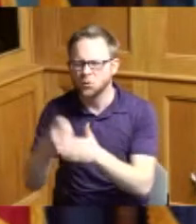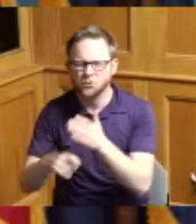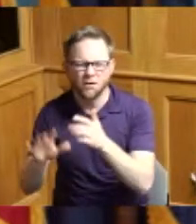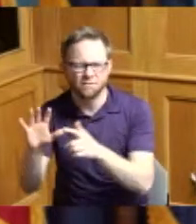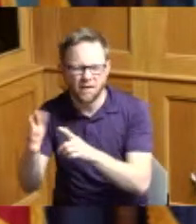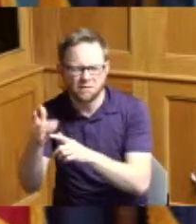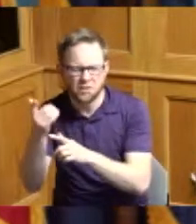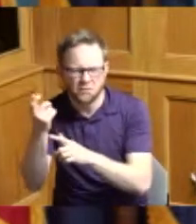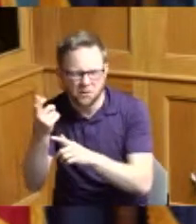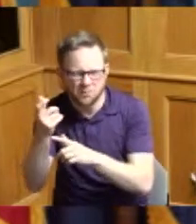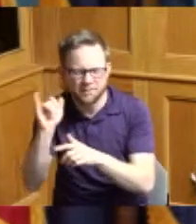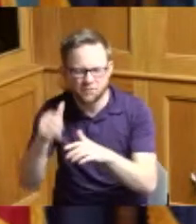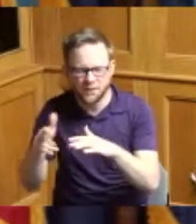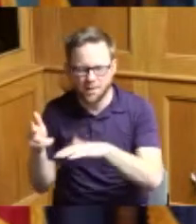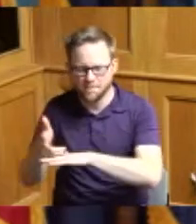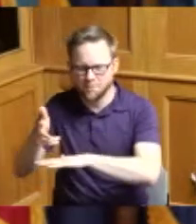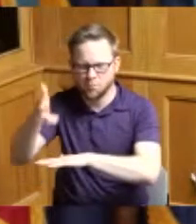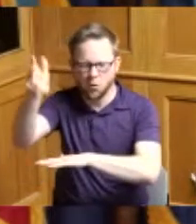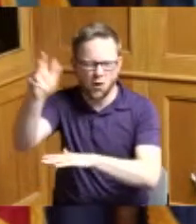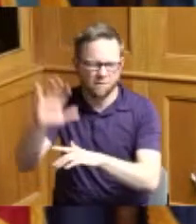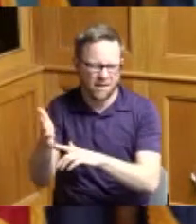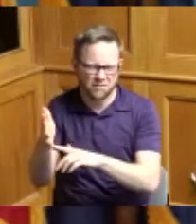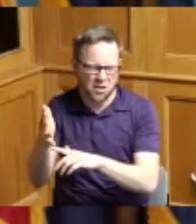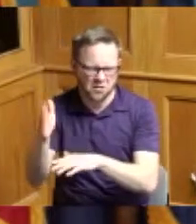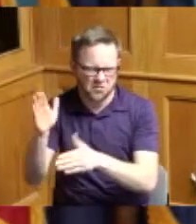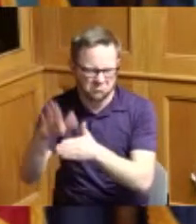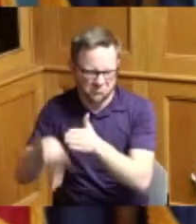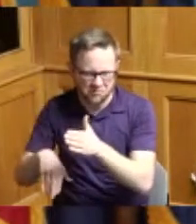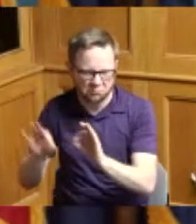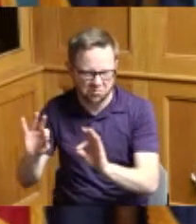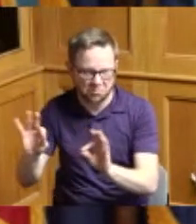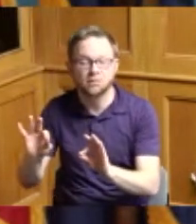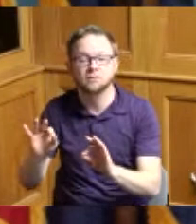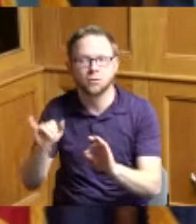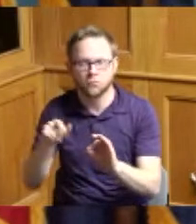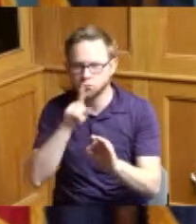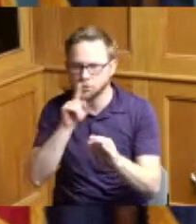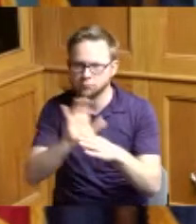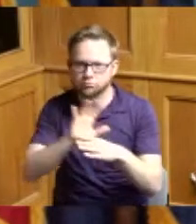parking garages we owned it was phenomenal so I just wanted to I don't want to blast over that